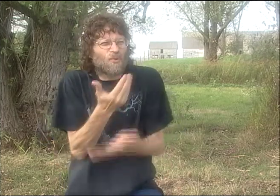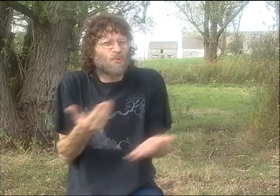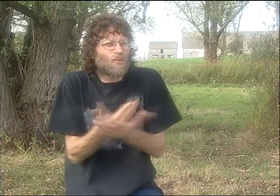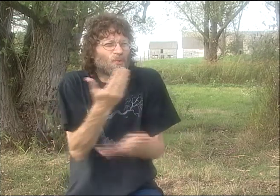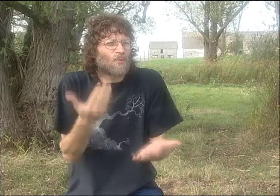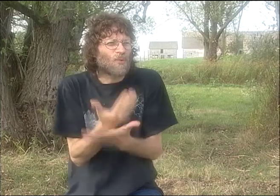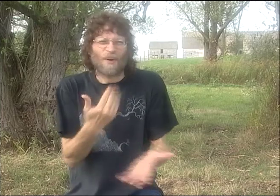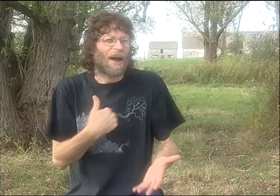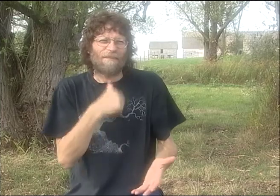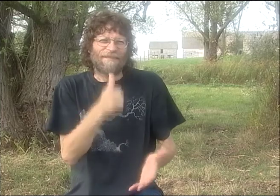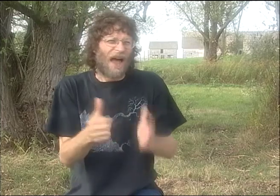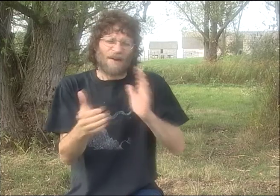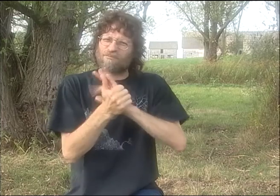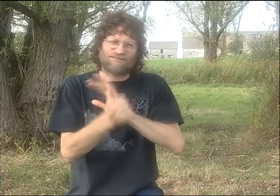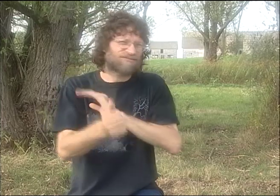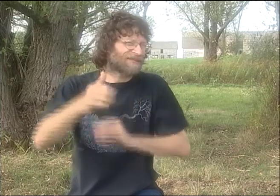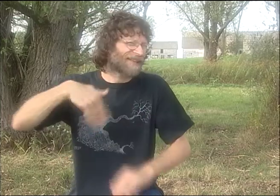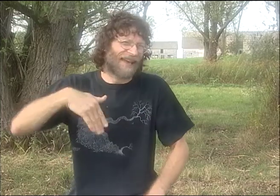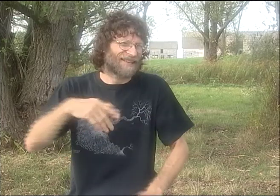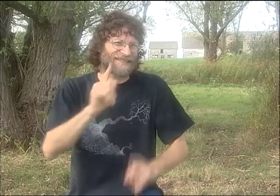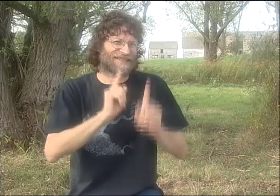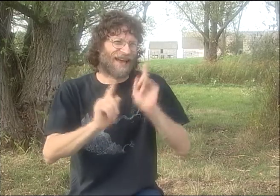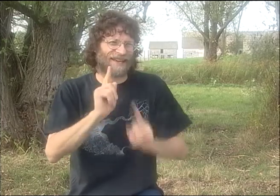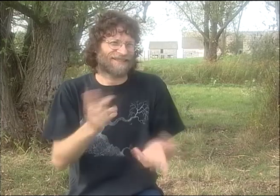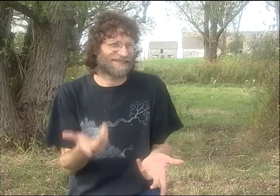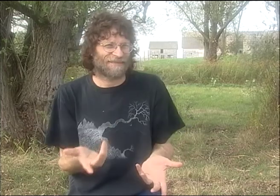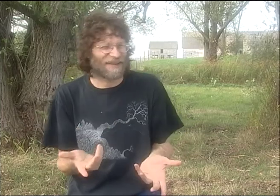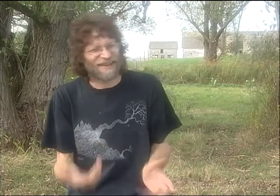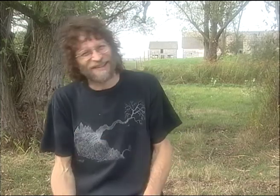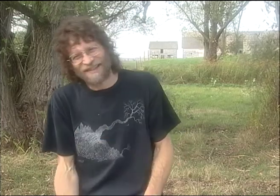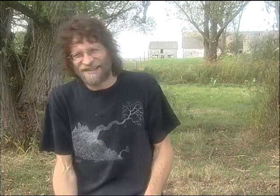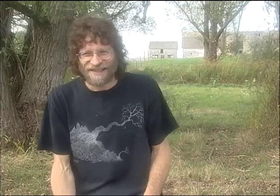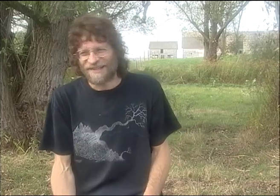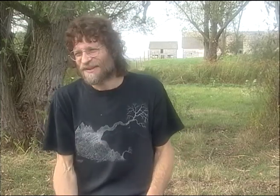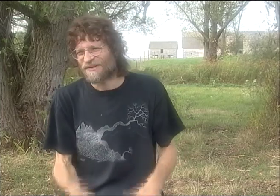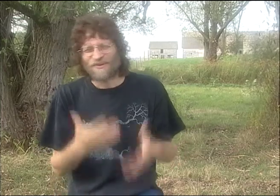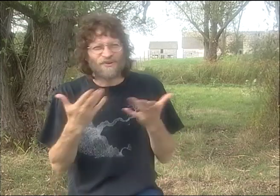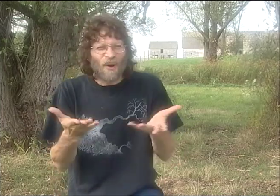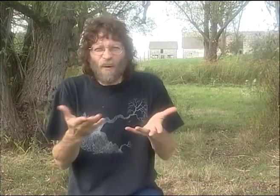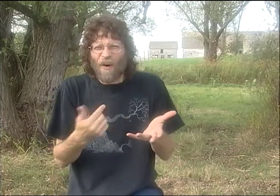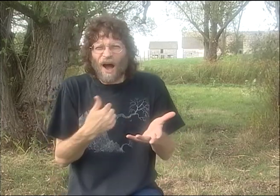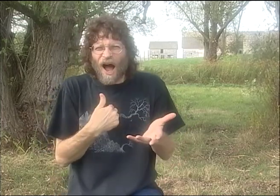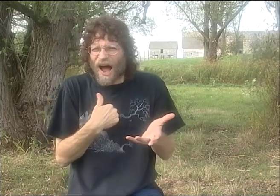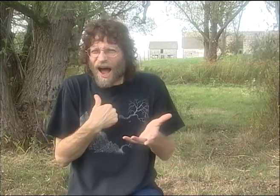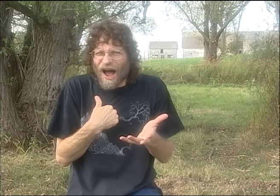AND ALL THESE DEAF PEOPLE WOULD BE IN MY KITCHEN, AND I FELT LIKE SUCH A NEWBIE. I WASN'T THAT GREAT OF A SIGNER YET.